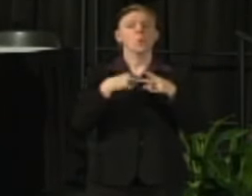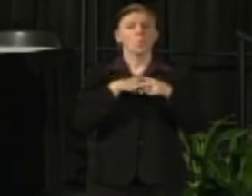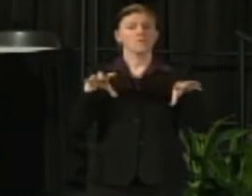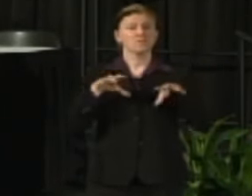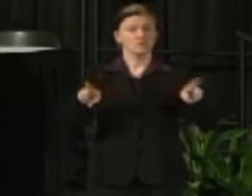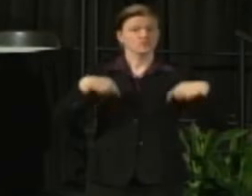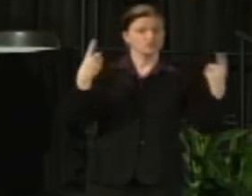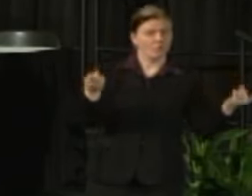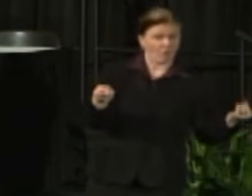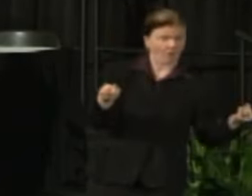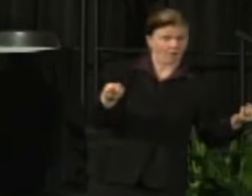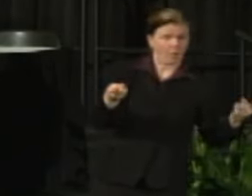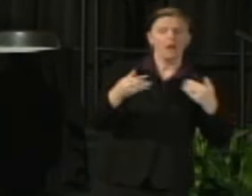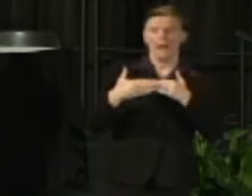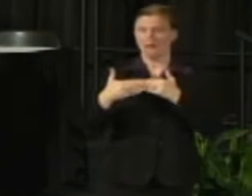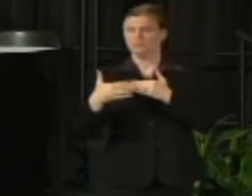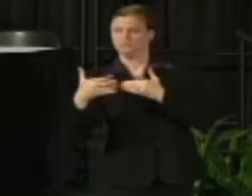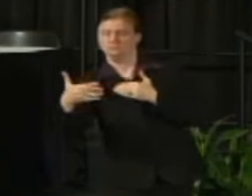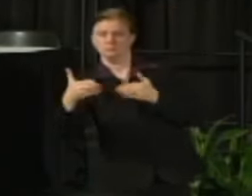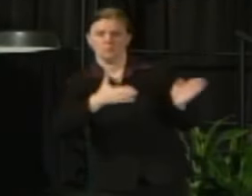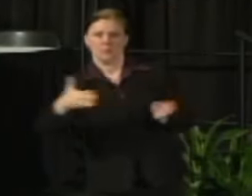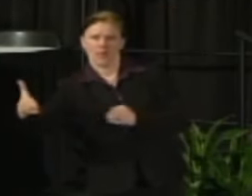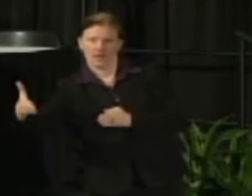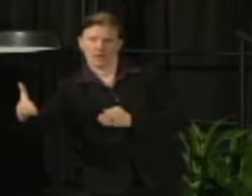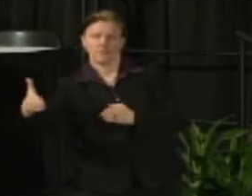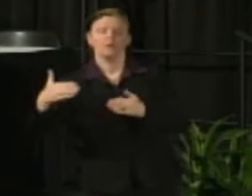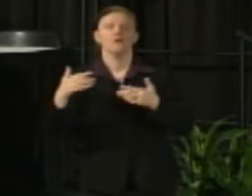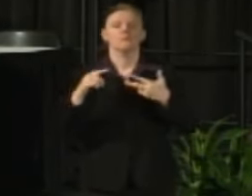and what we will continue to do and also how you can help.